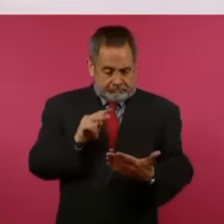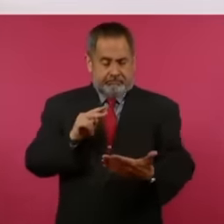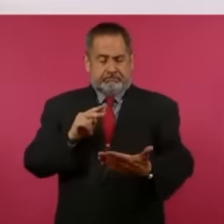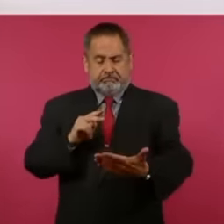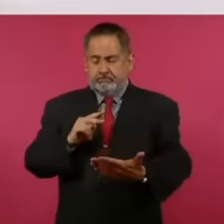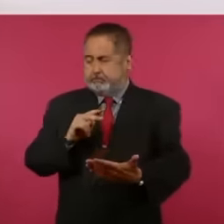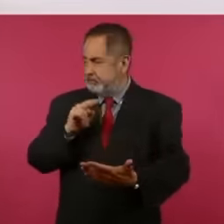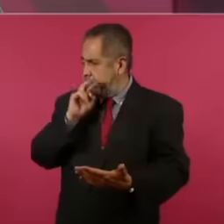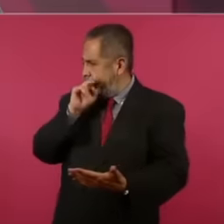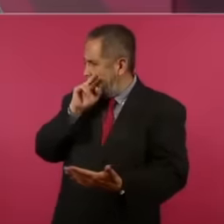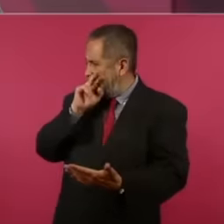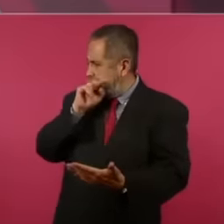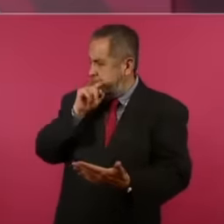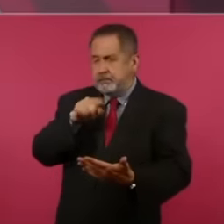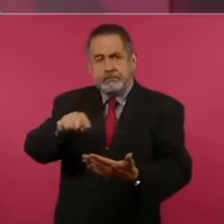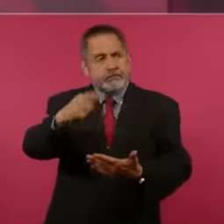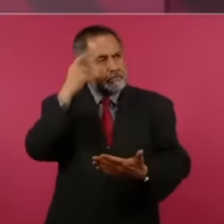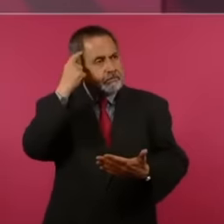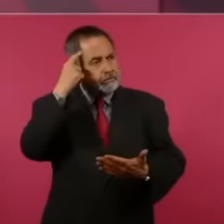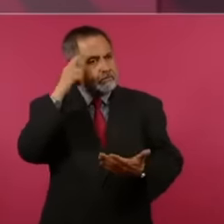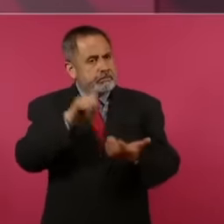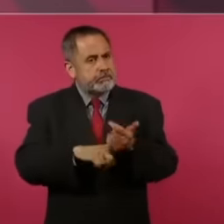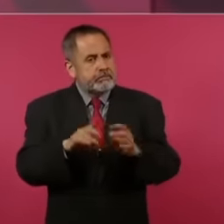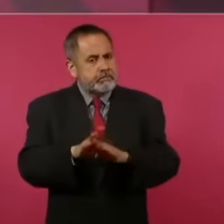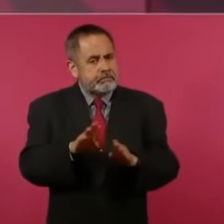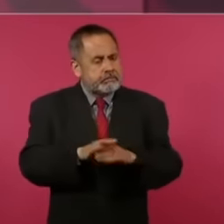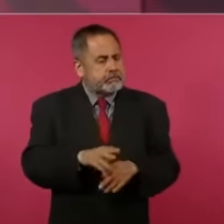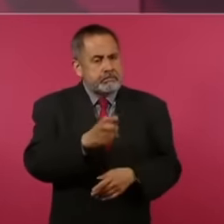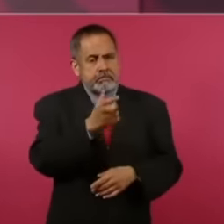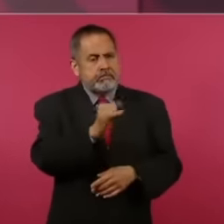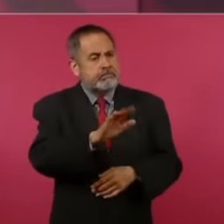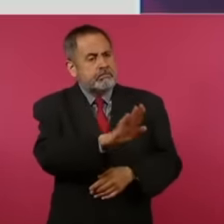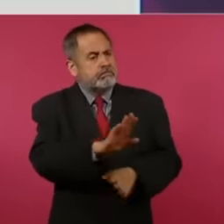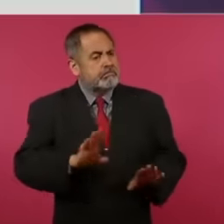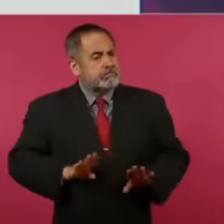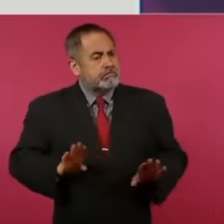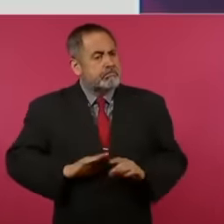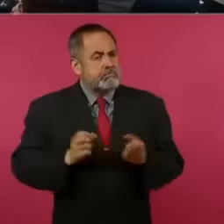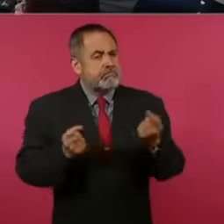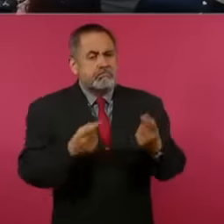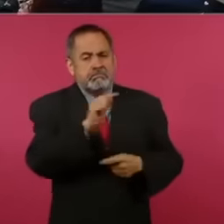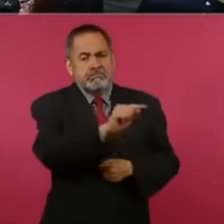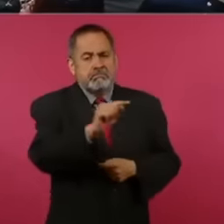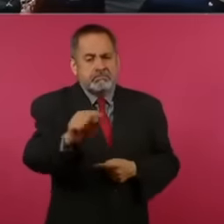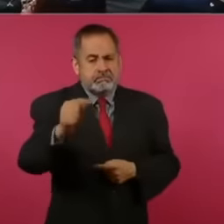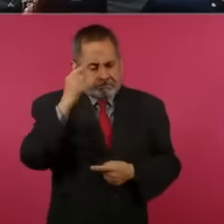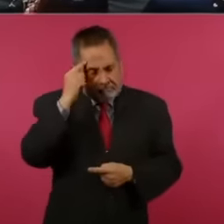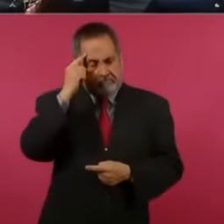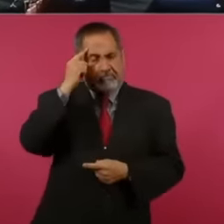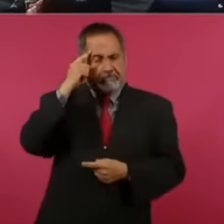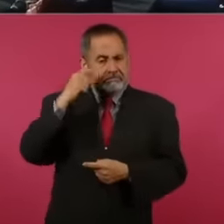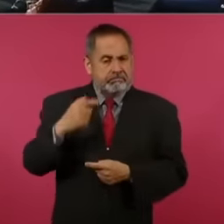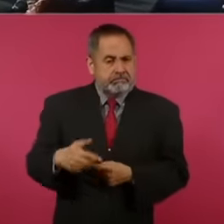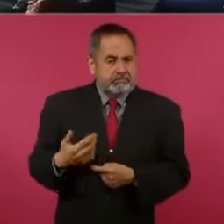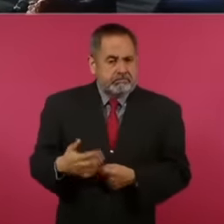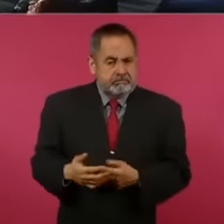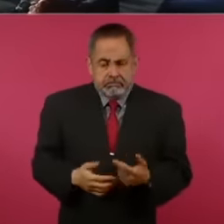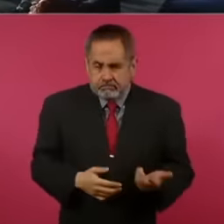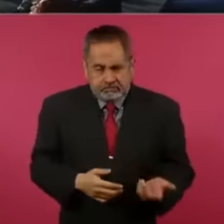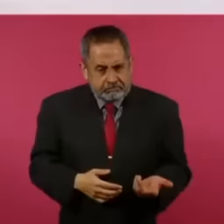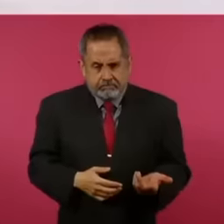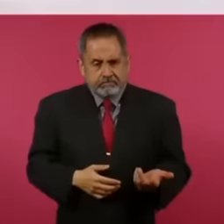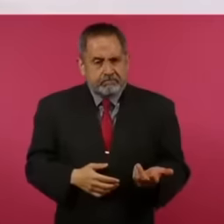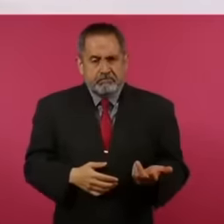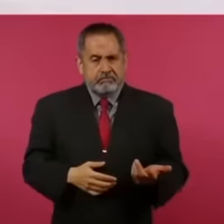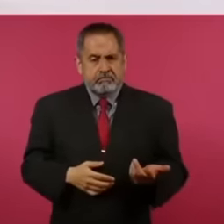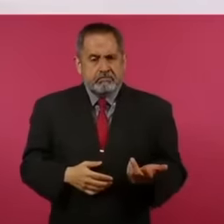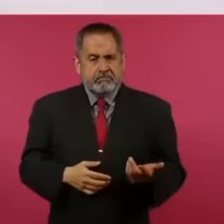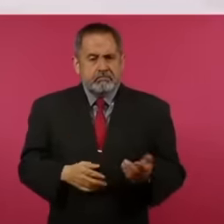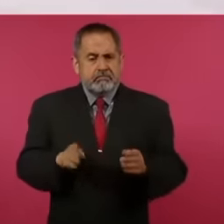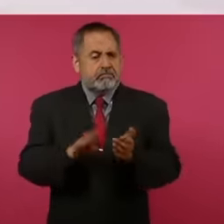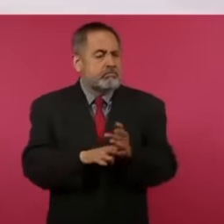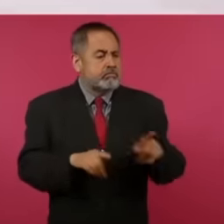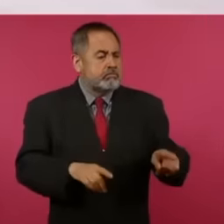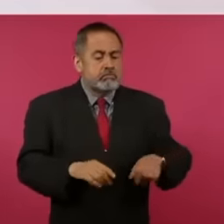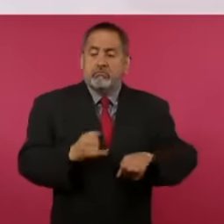eh attitudes not of people who have a function of informing that it is a